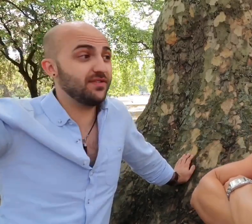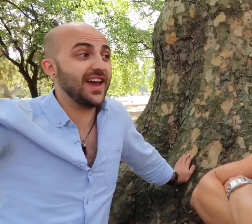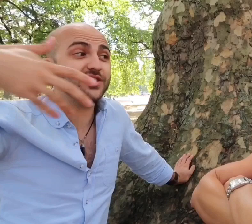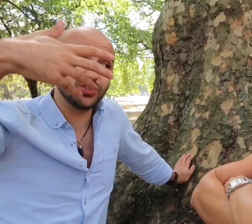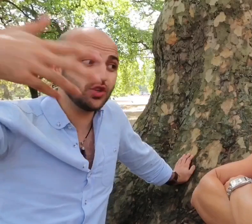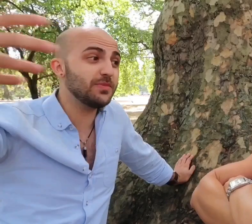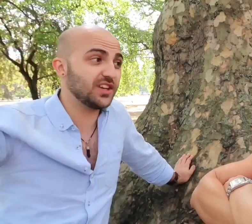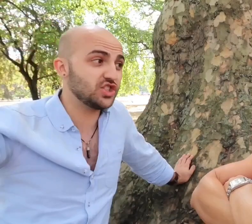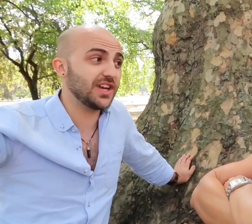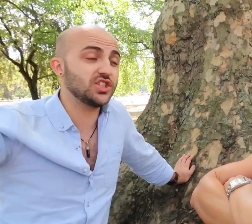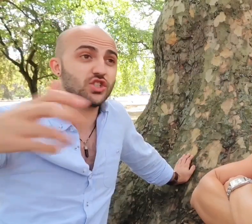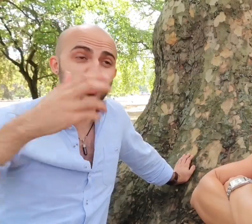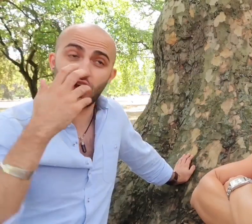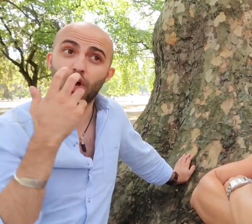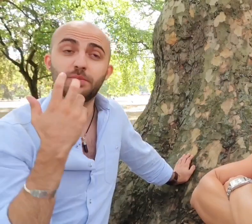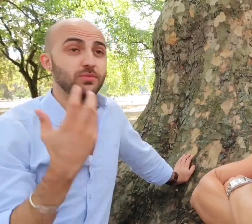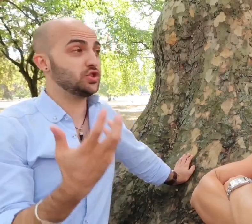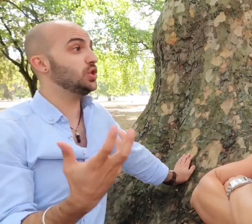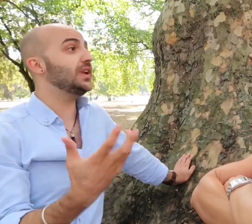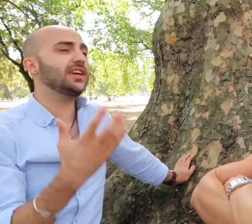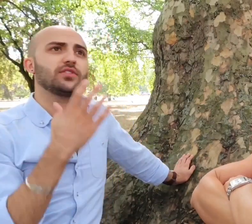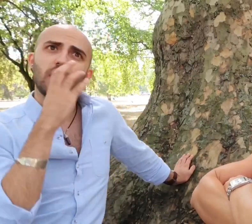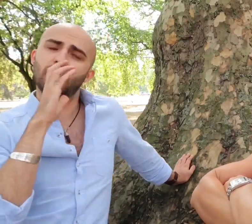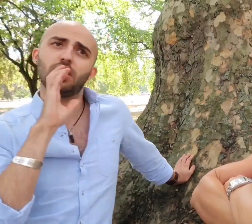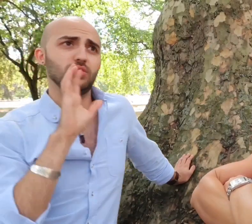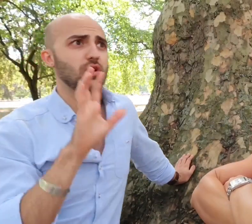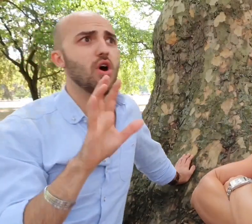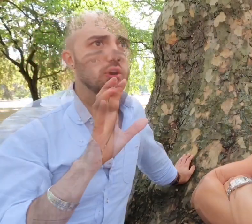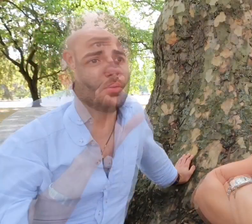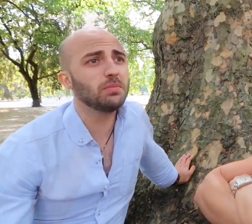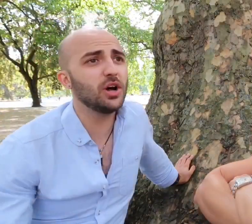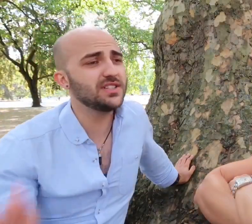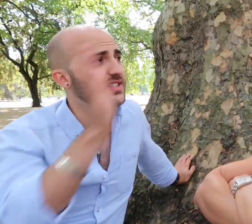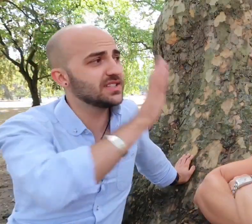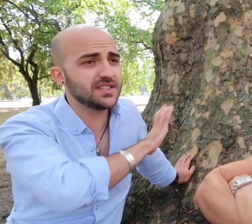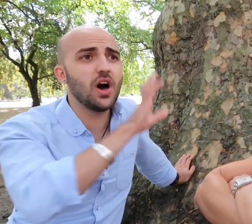effect to do make a change and a lot of people do leave going oh god,... politics aside